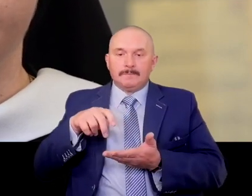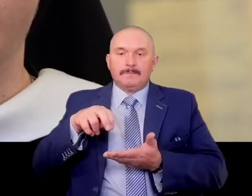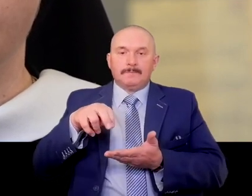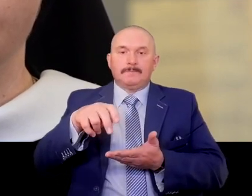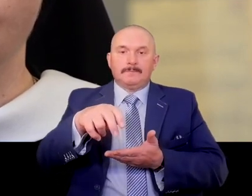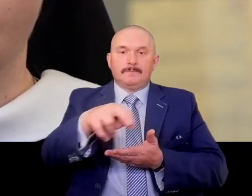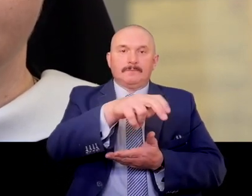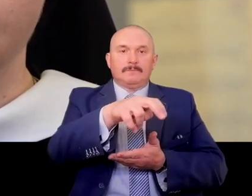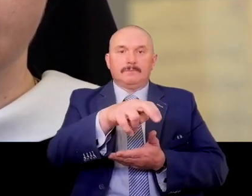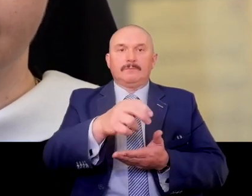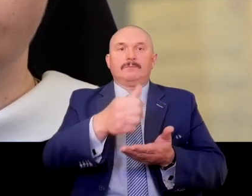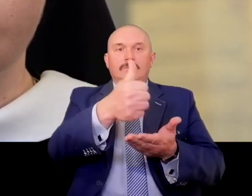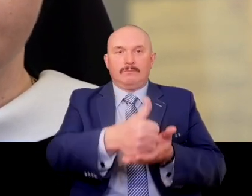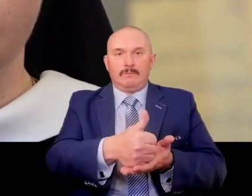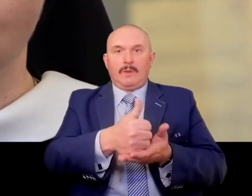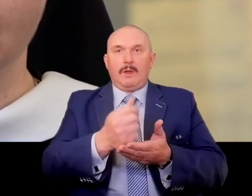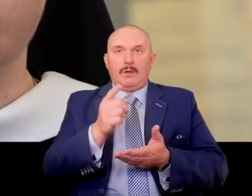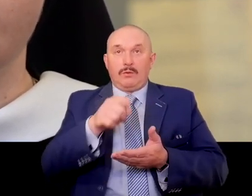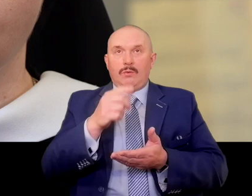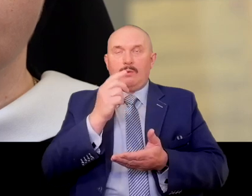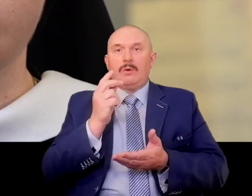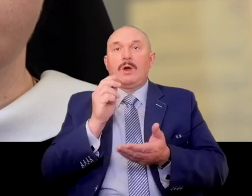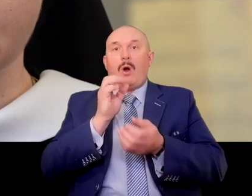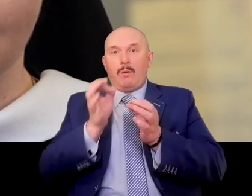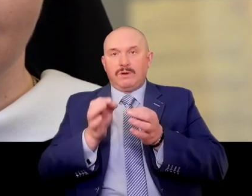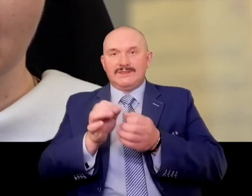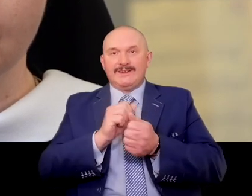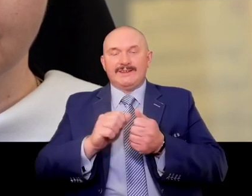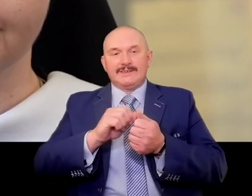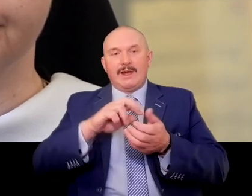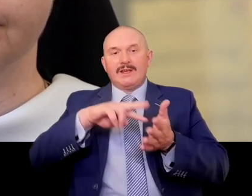and went out the entrance where the memorial chamber is now located.